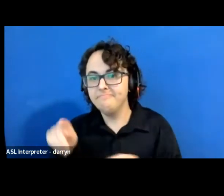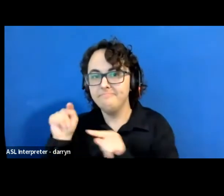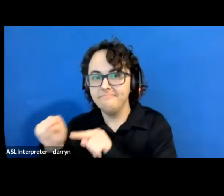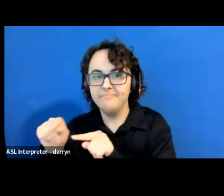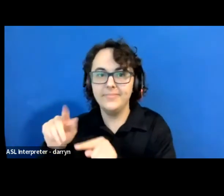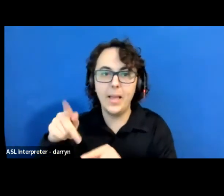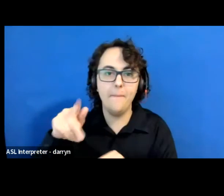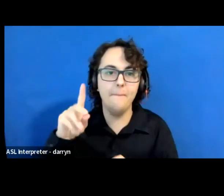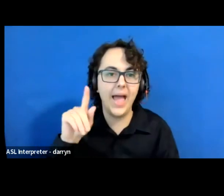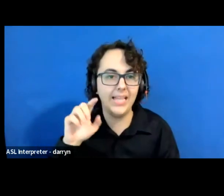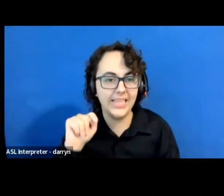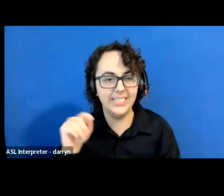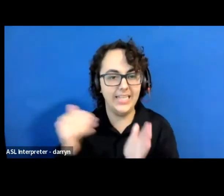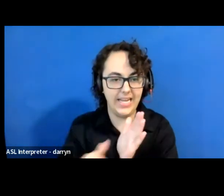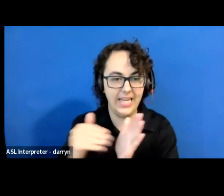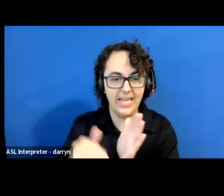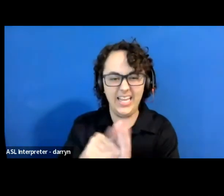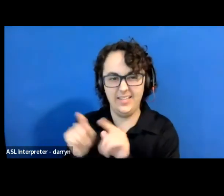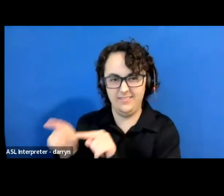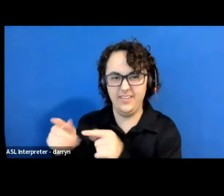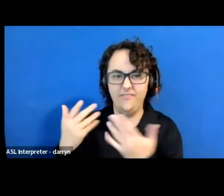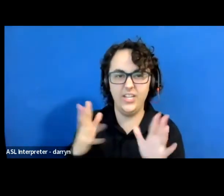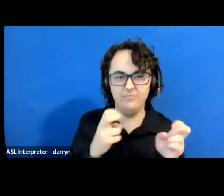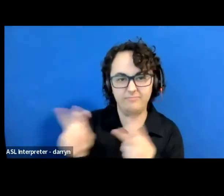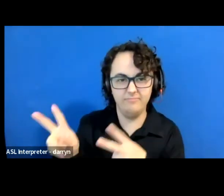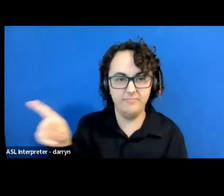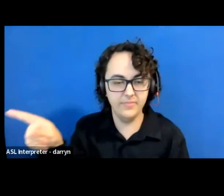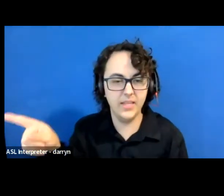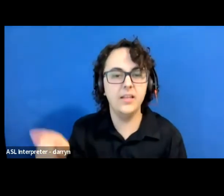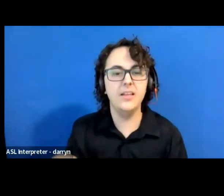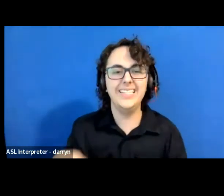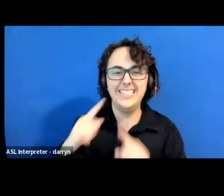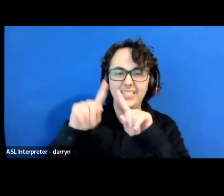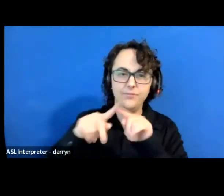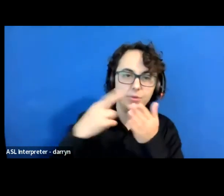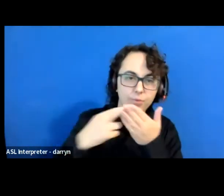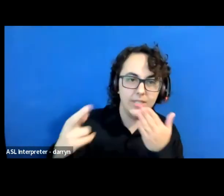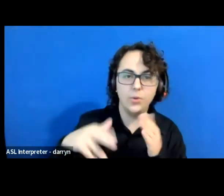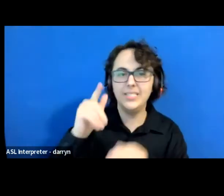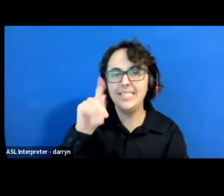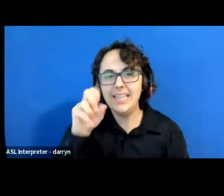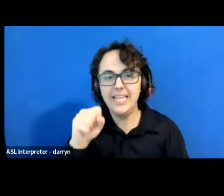It's where we've already put quite a few resources and links that we'll be sharing and have shared.